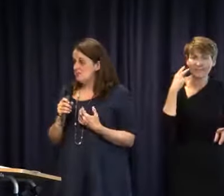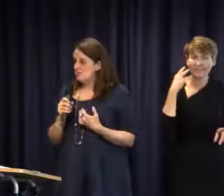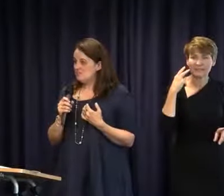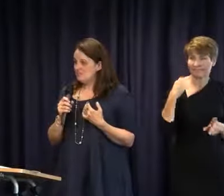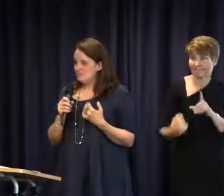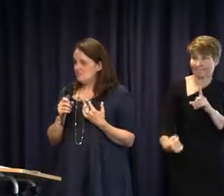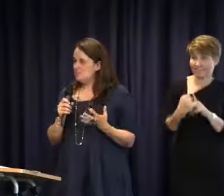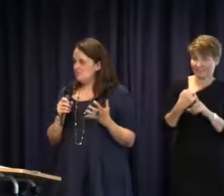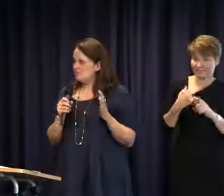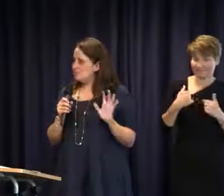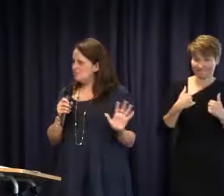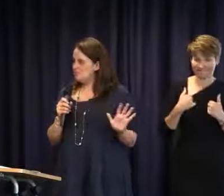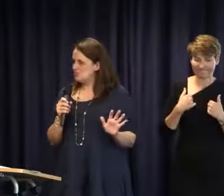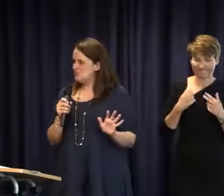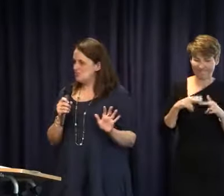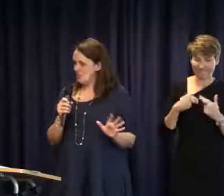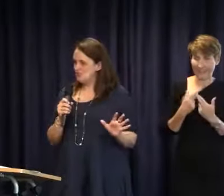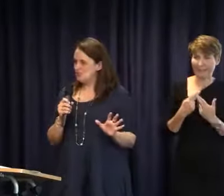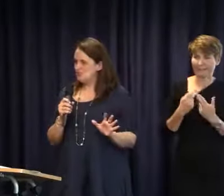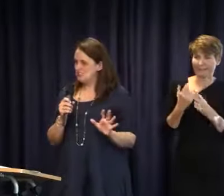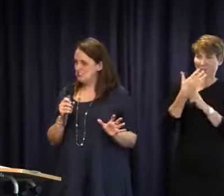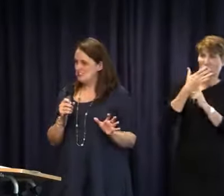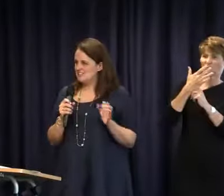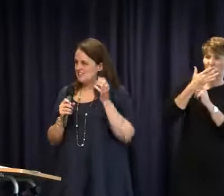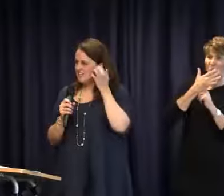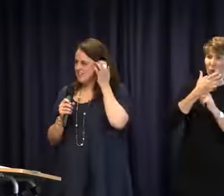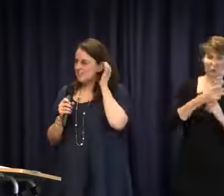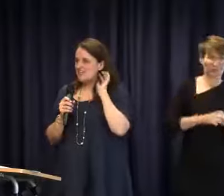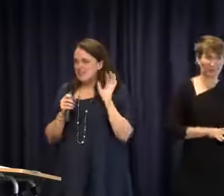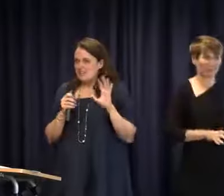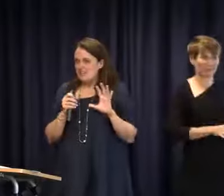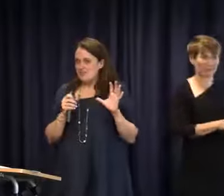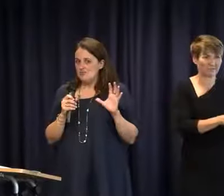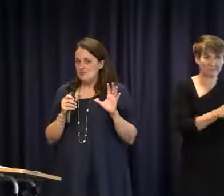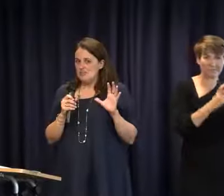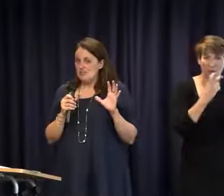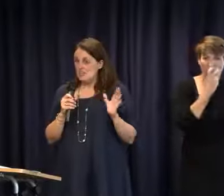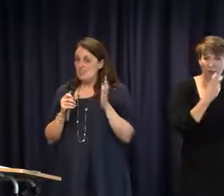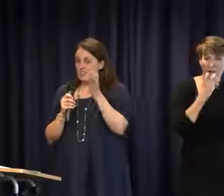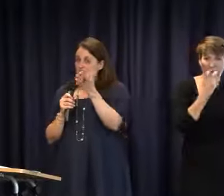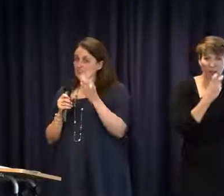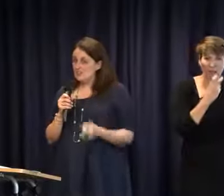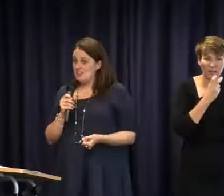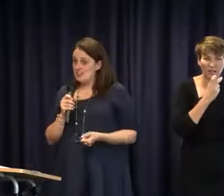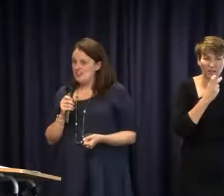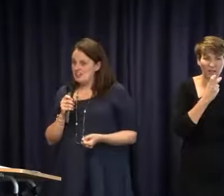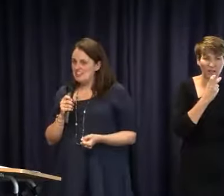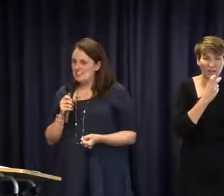been very pushed towards oral education. It was only that I have a friend in the community